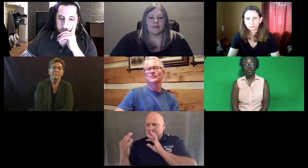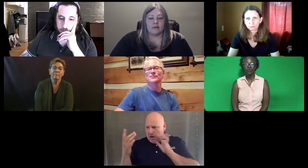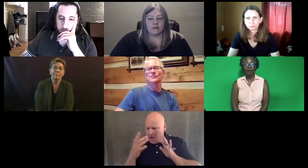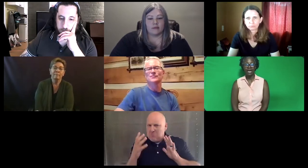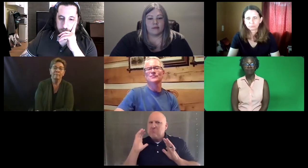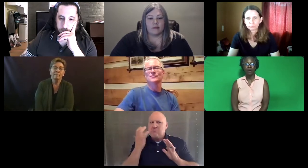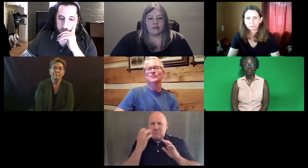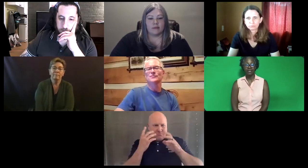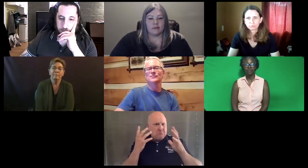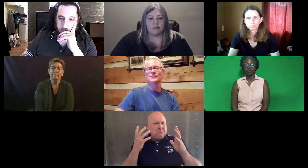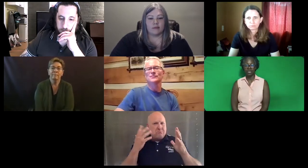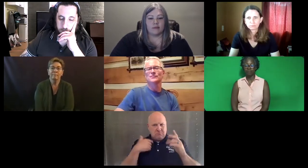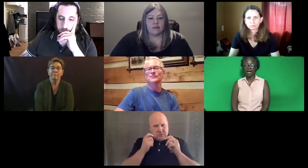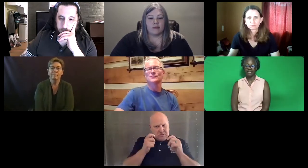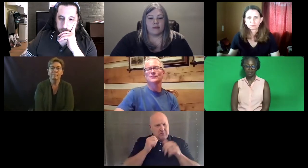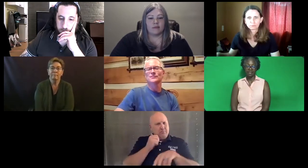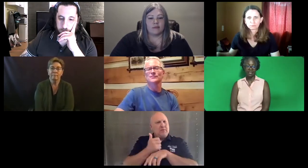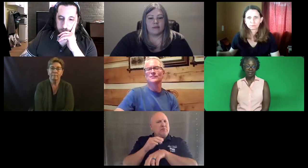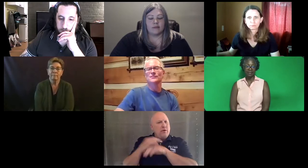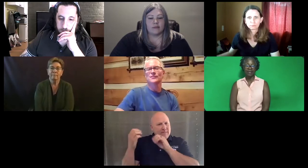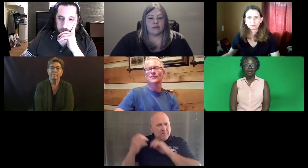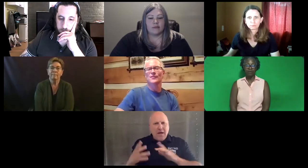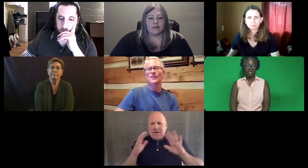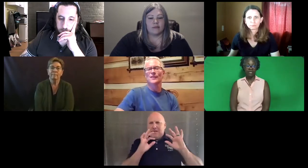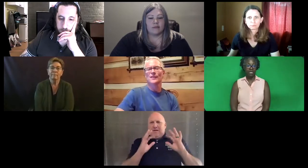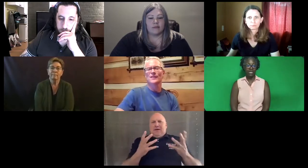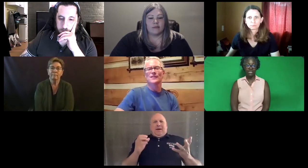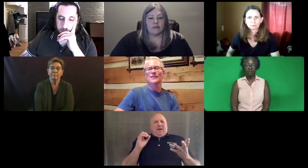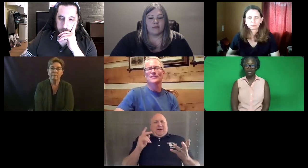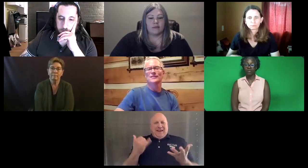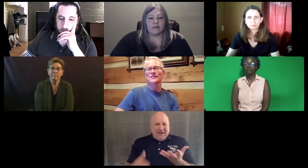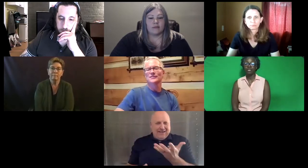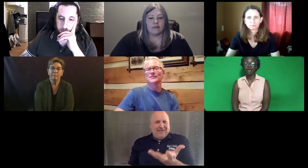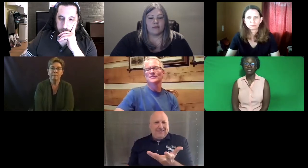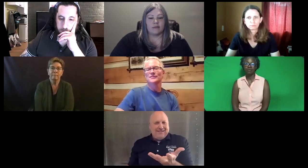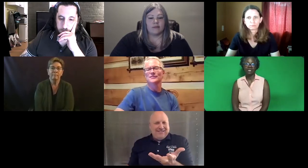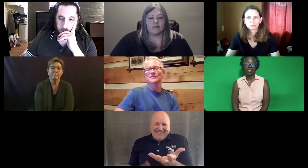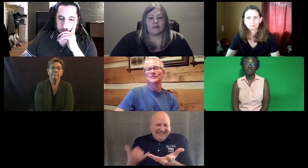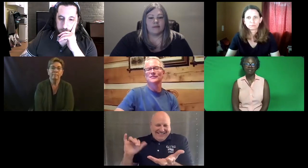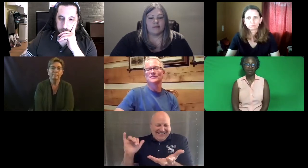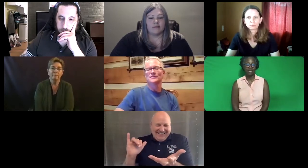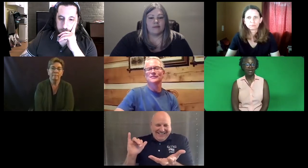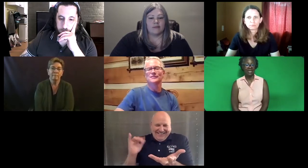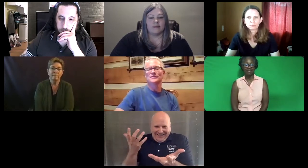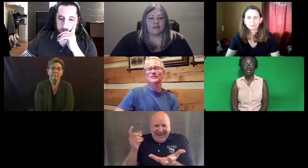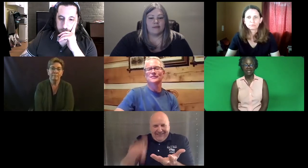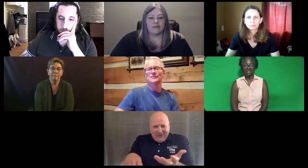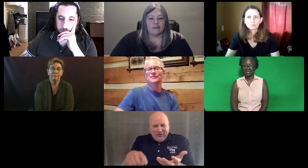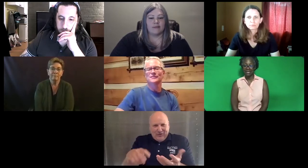through a pilot process where we piloted the test. We made some changes based on the feedback that we received. And we thought, okay, here it is.